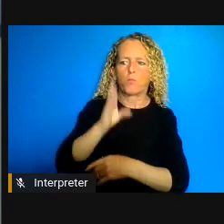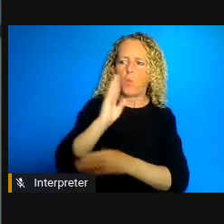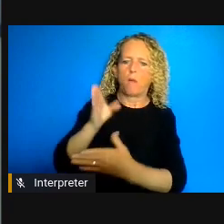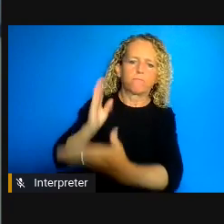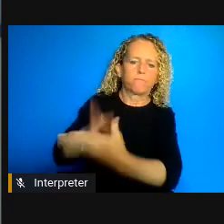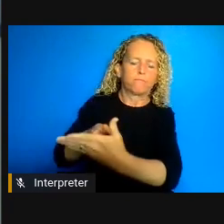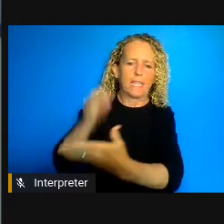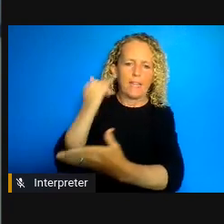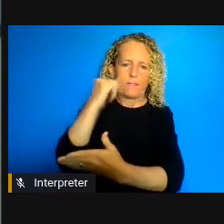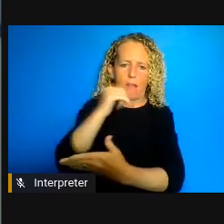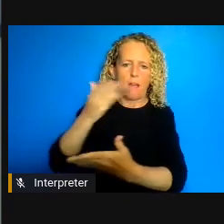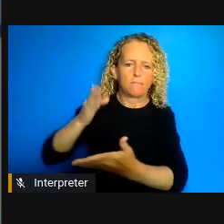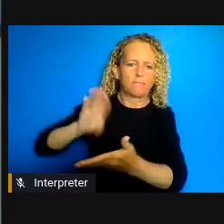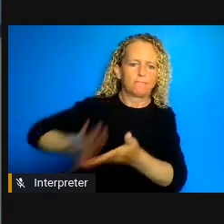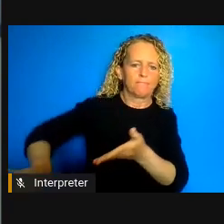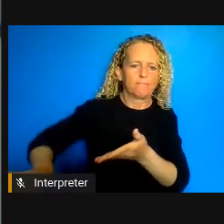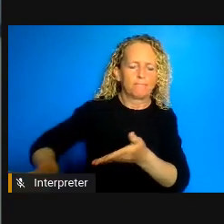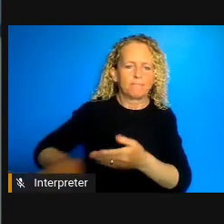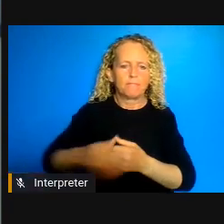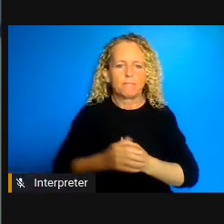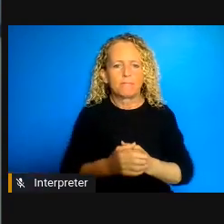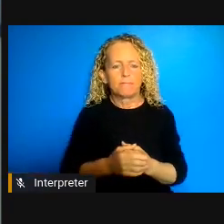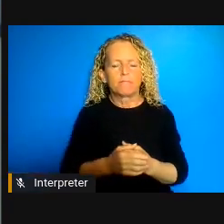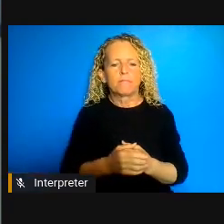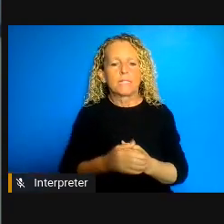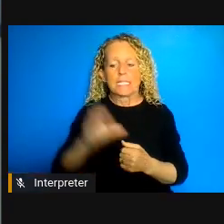numbers there are thousands of people and when I say a thousand I mean like between 3,000